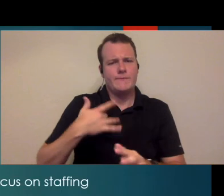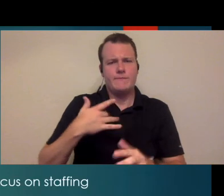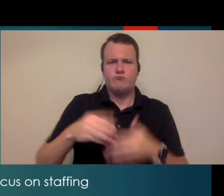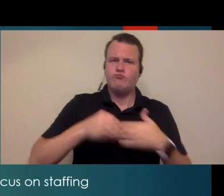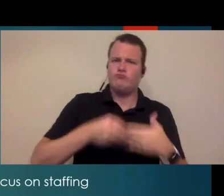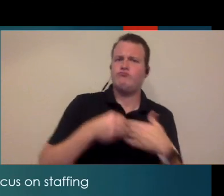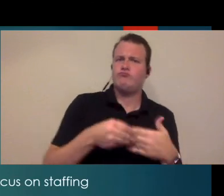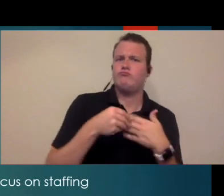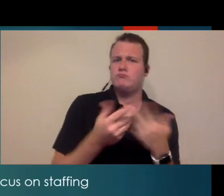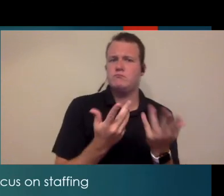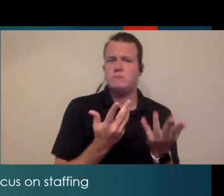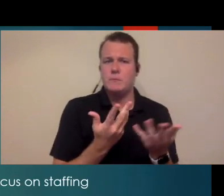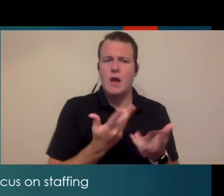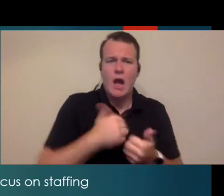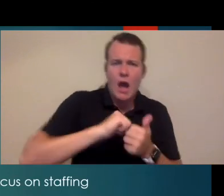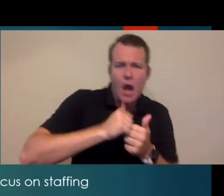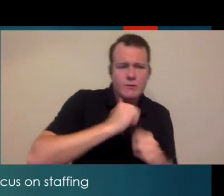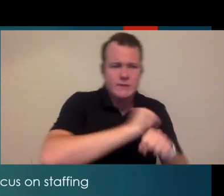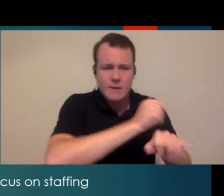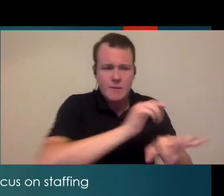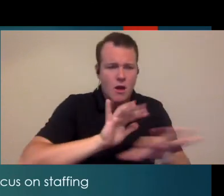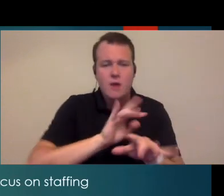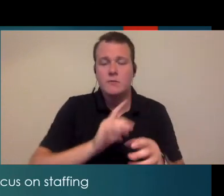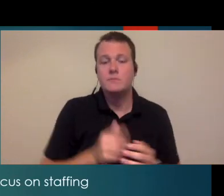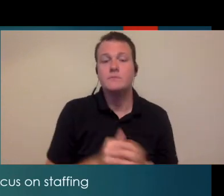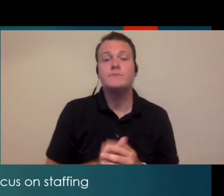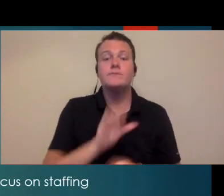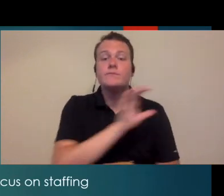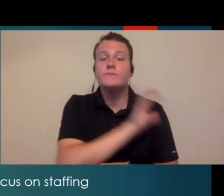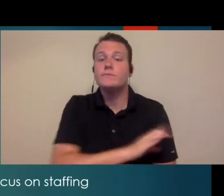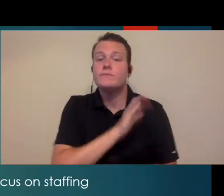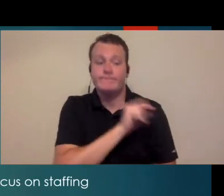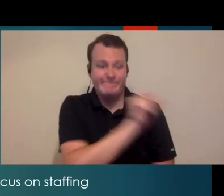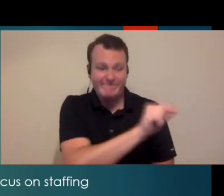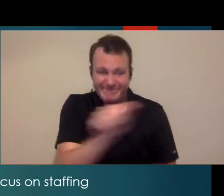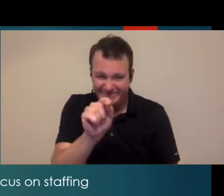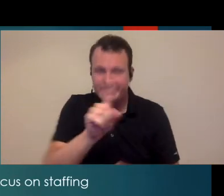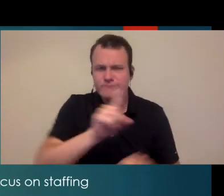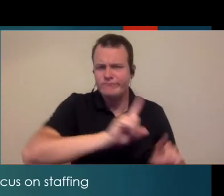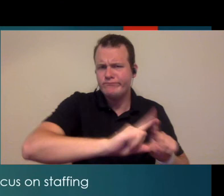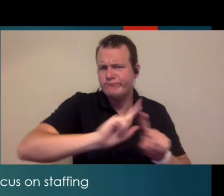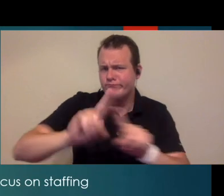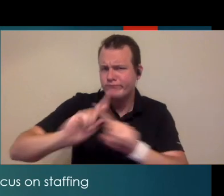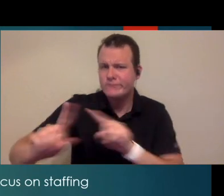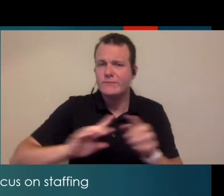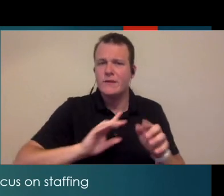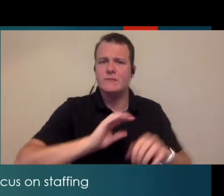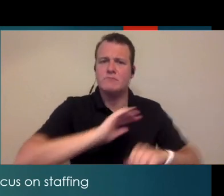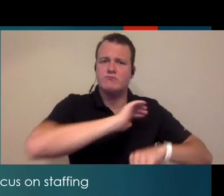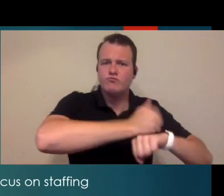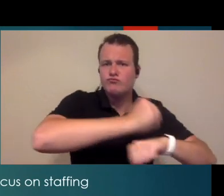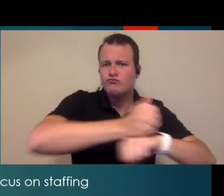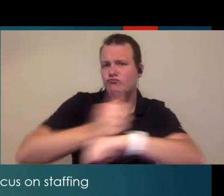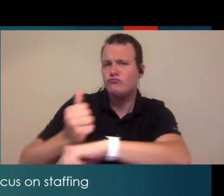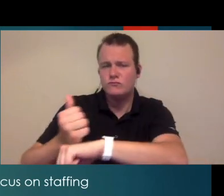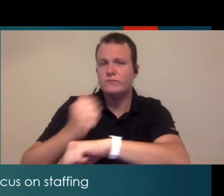up so I can kind of give you some perspectives on what we've done all of our clinics are scheduled slightly differently so gives us an opportunity